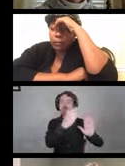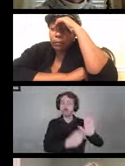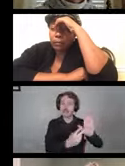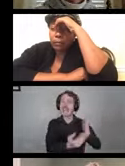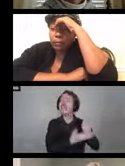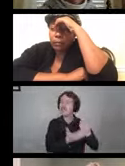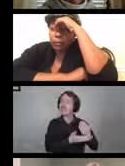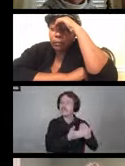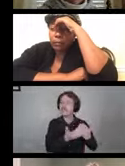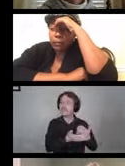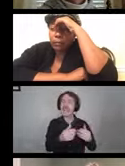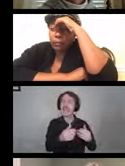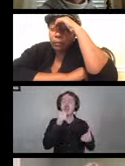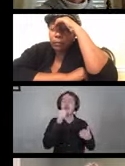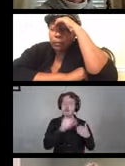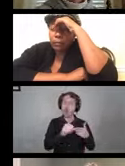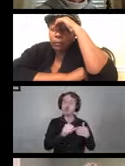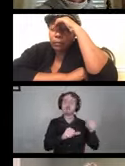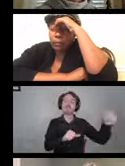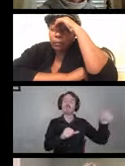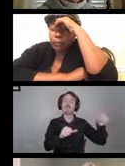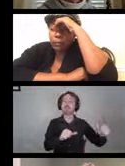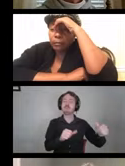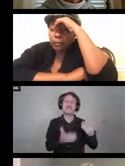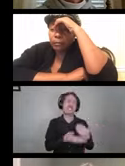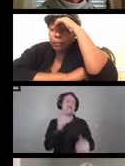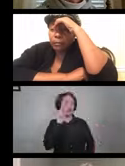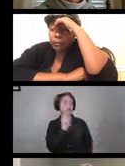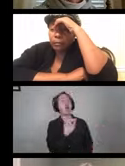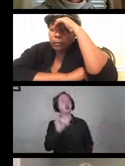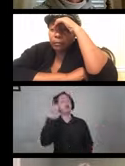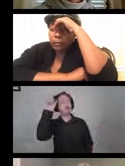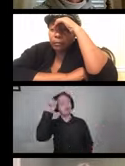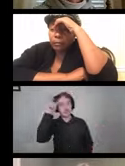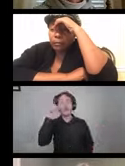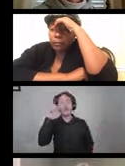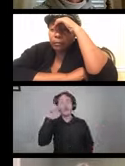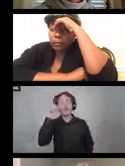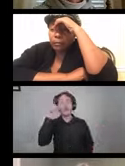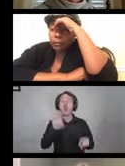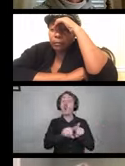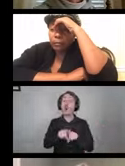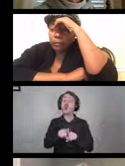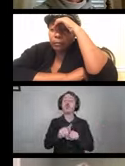and even posted in a convenient location. And then also secure place to store the cleaners